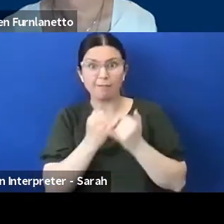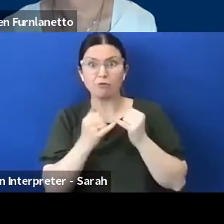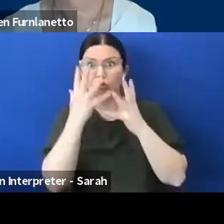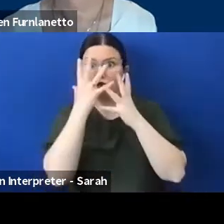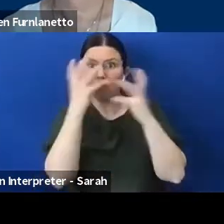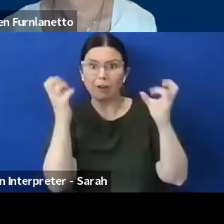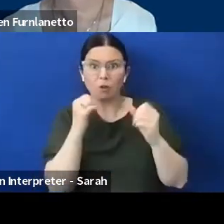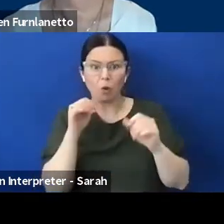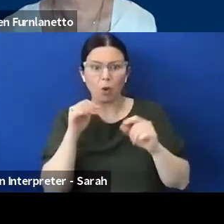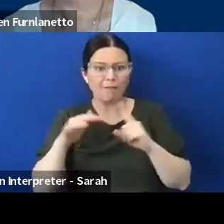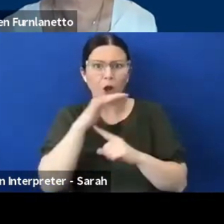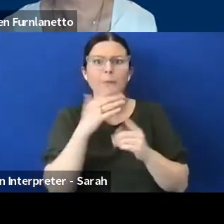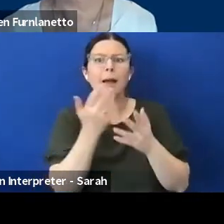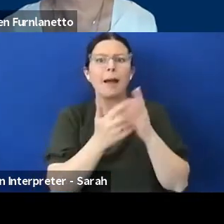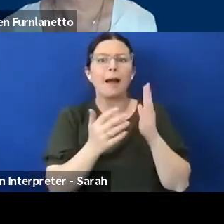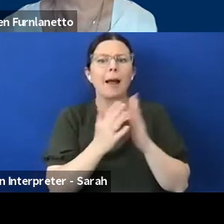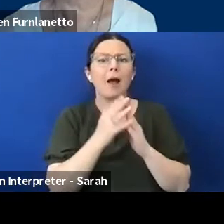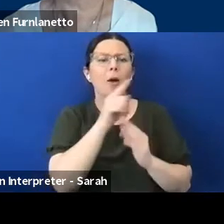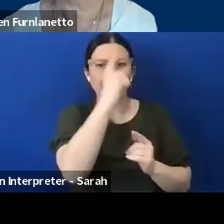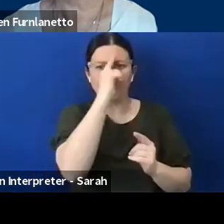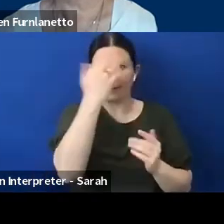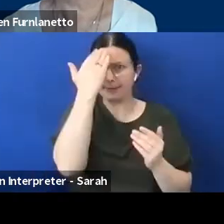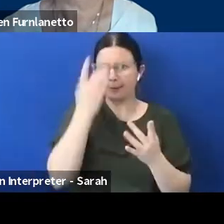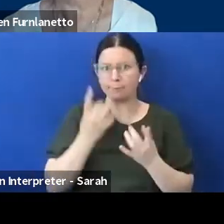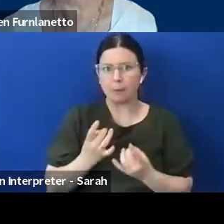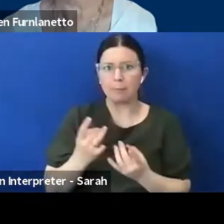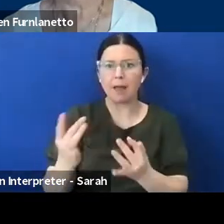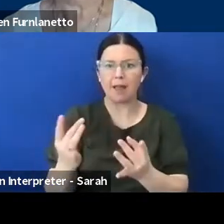I think the third part of the first part of your question Colleen is